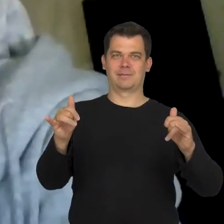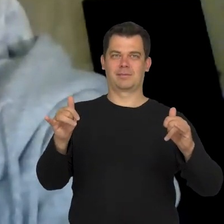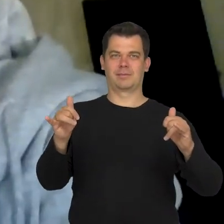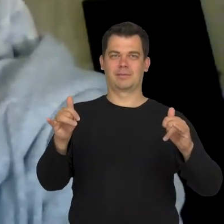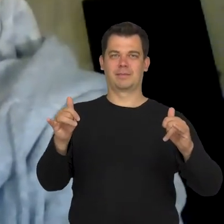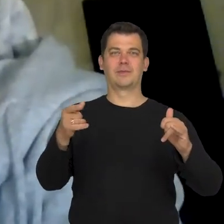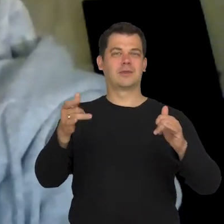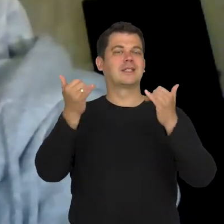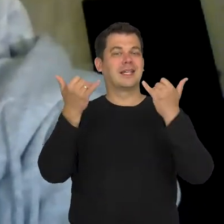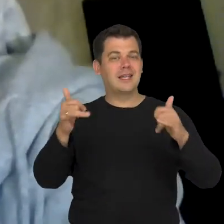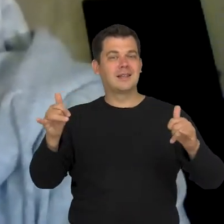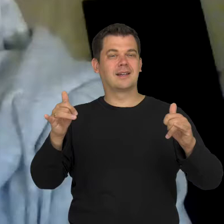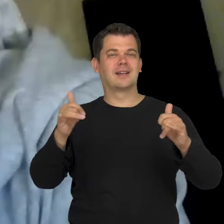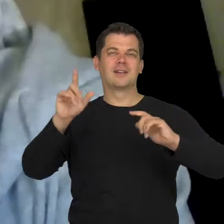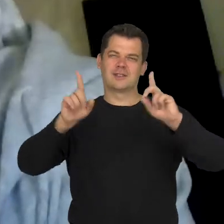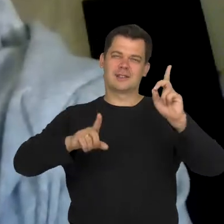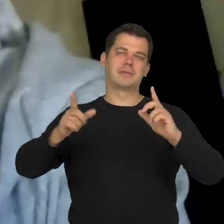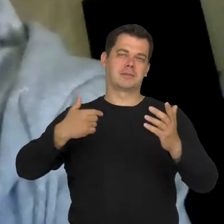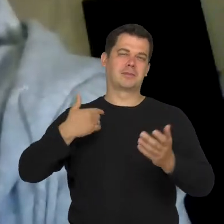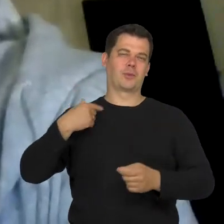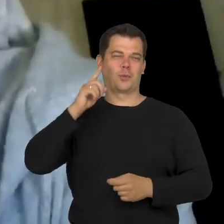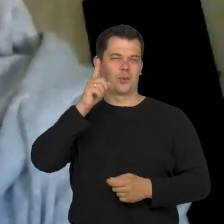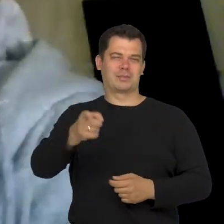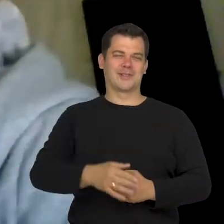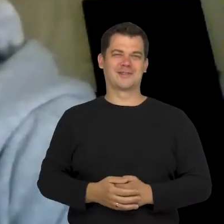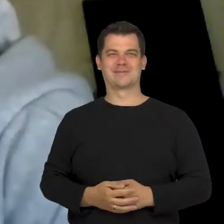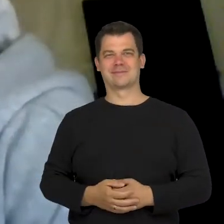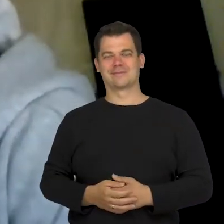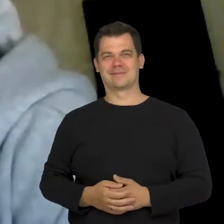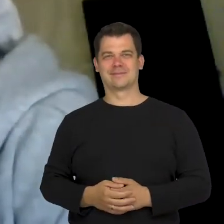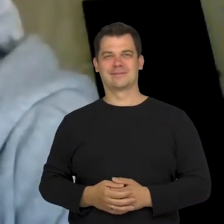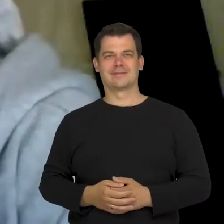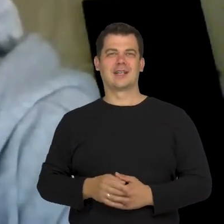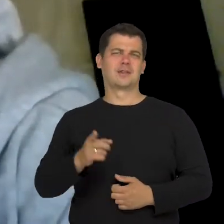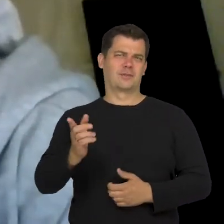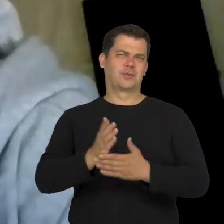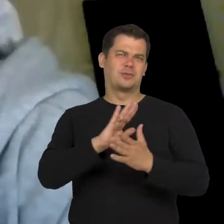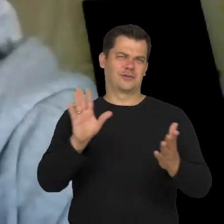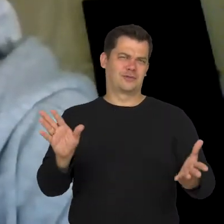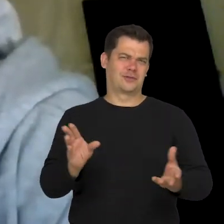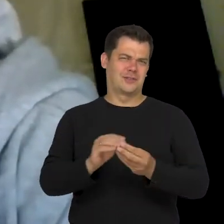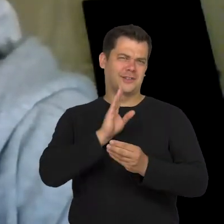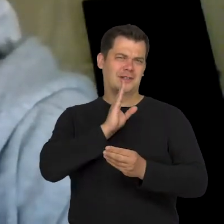and sometimes I felt bad. That's about it.